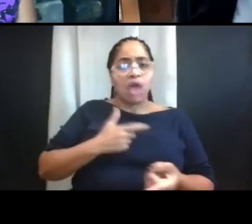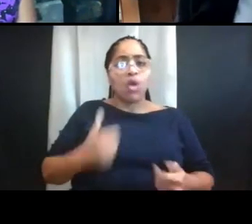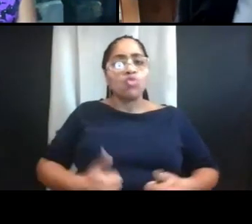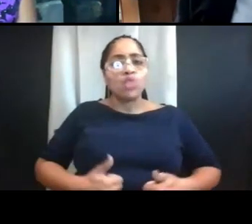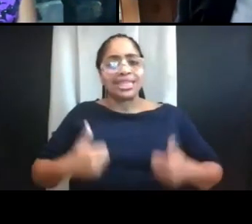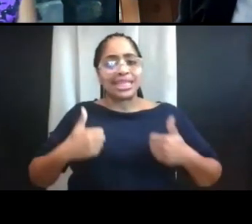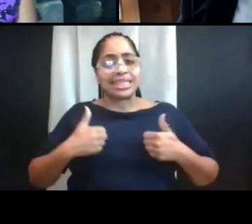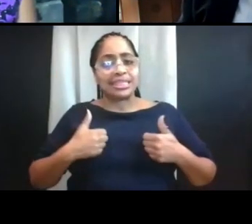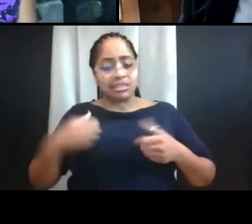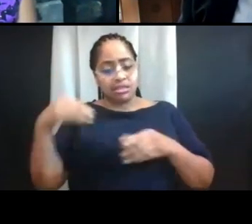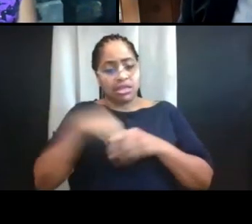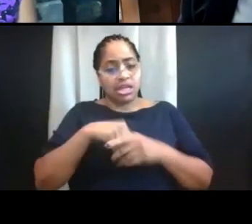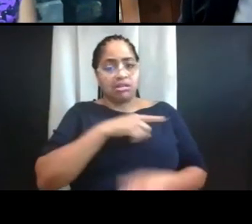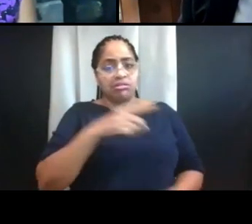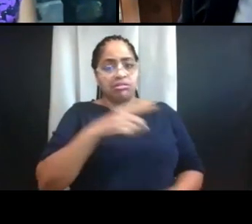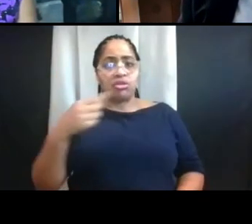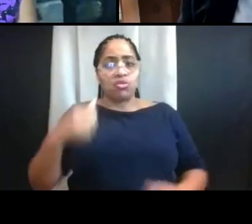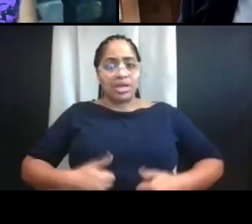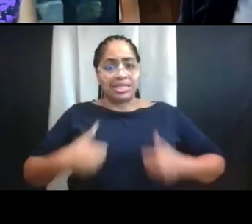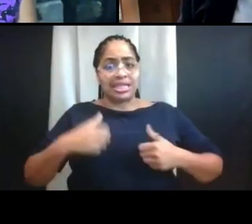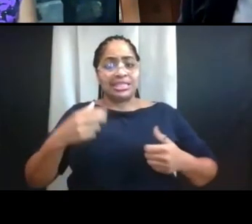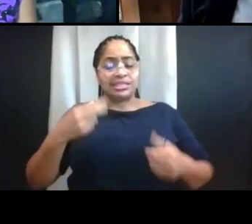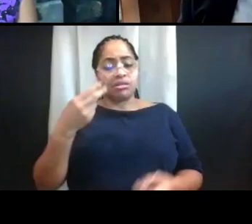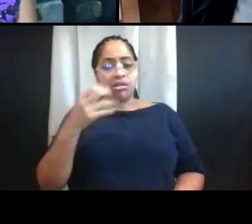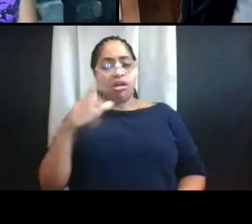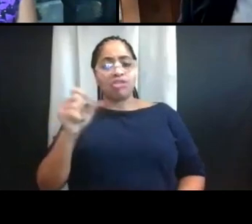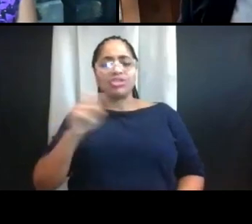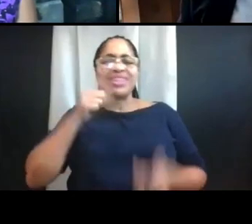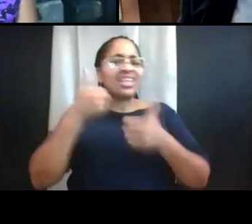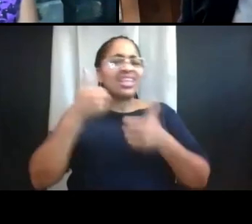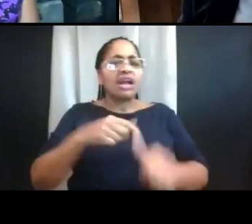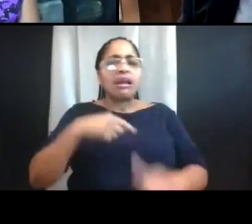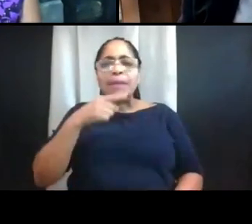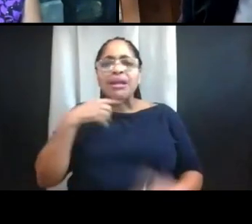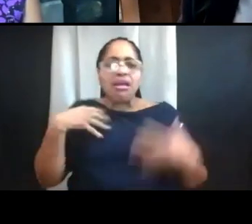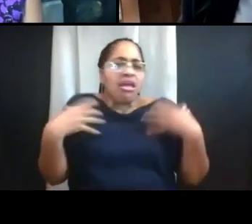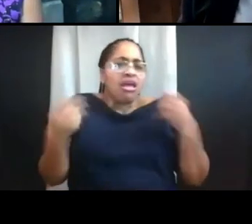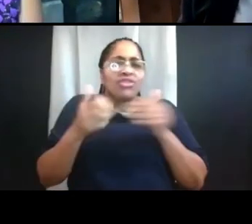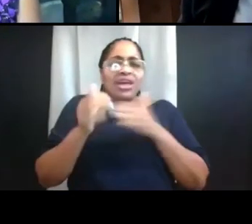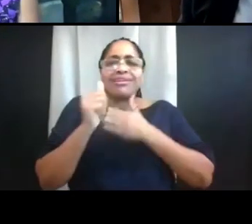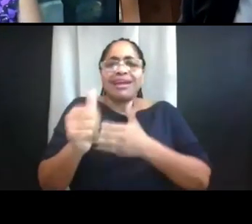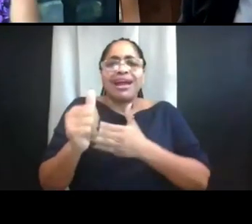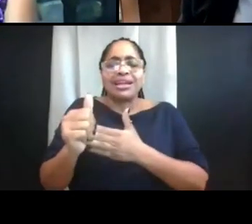It really follows public health guidance on offering single-occupancy rooms